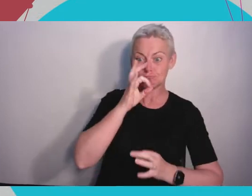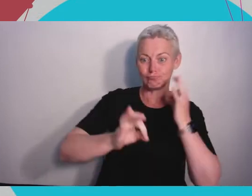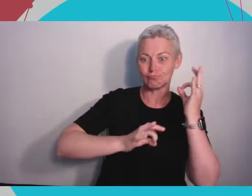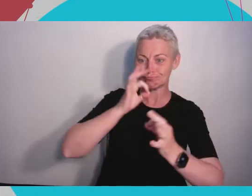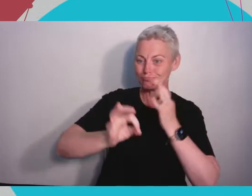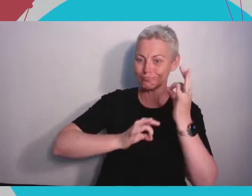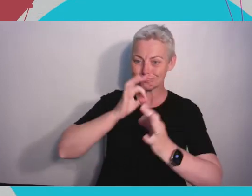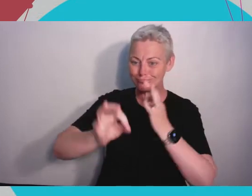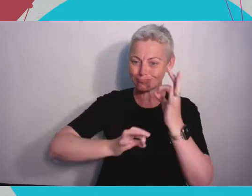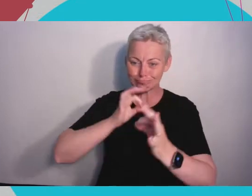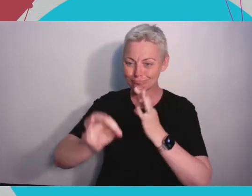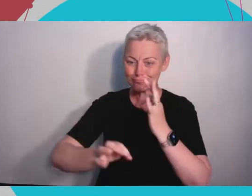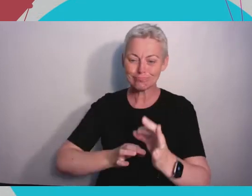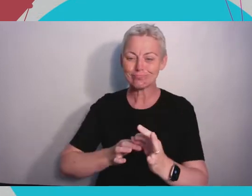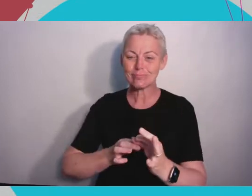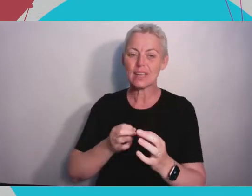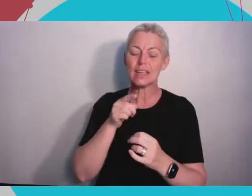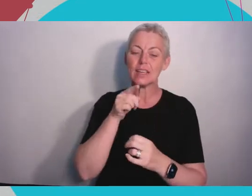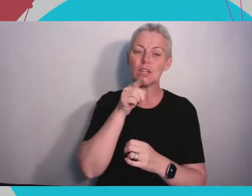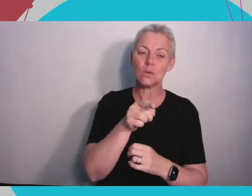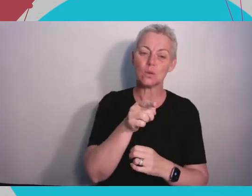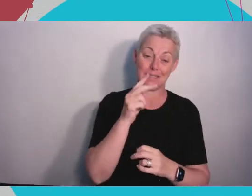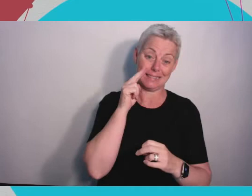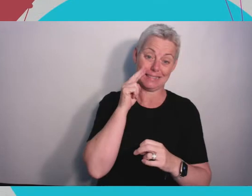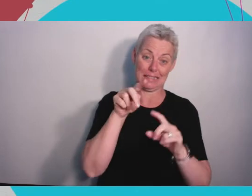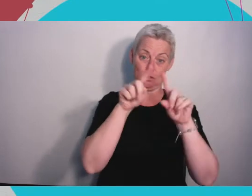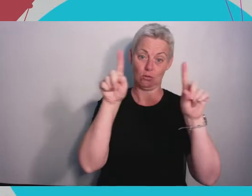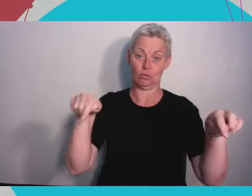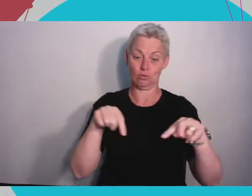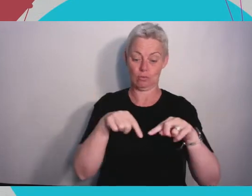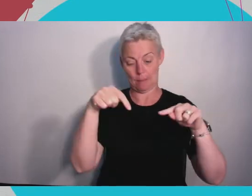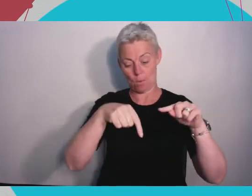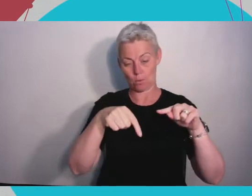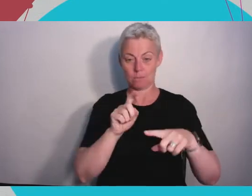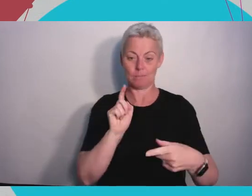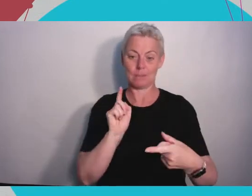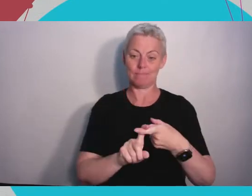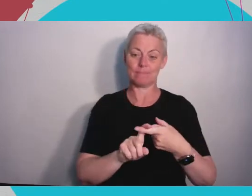in the bottom of your screen I hope which should allow you to put questions in. I would